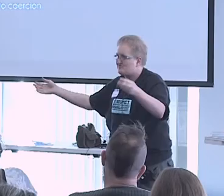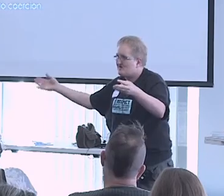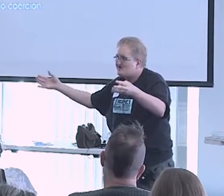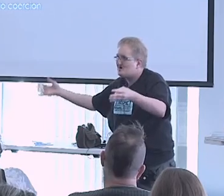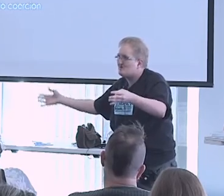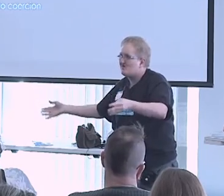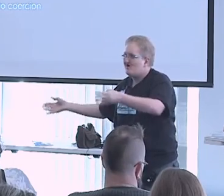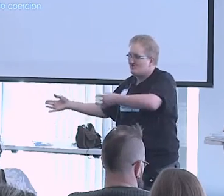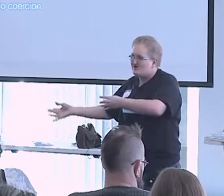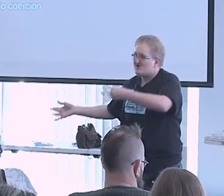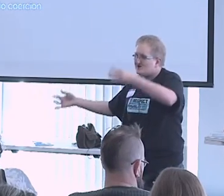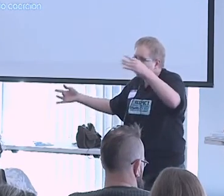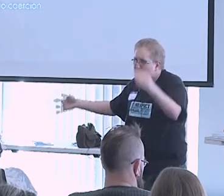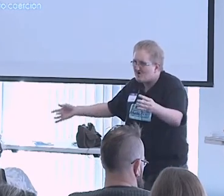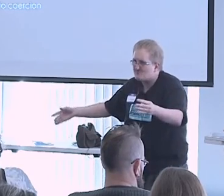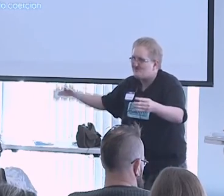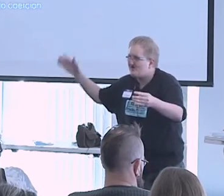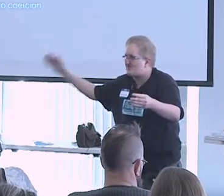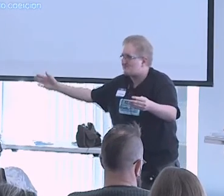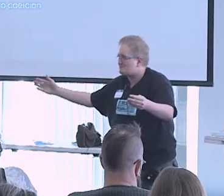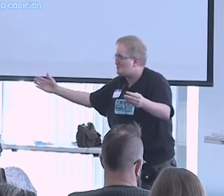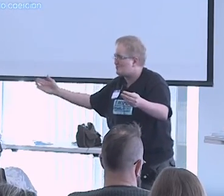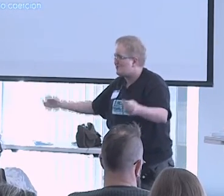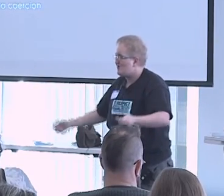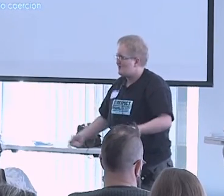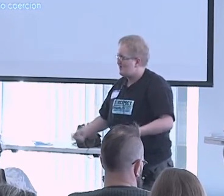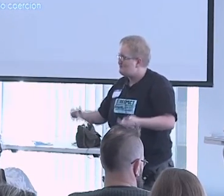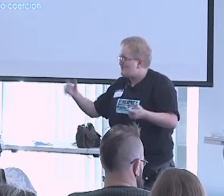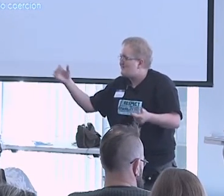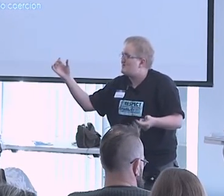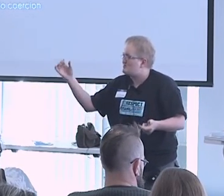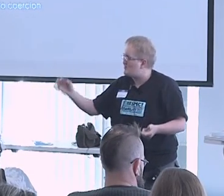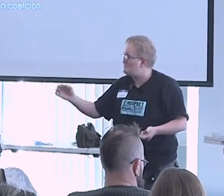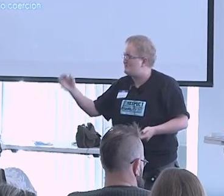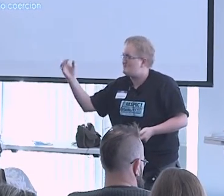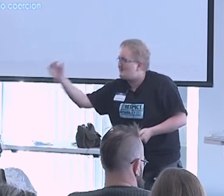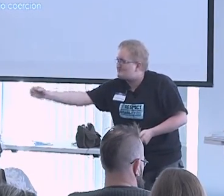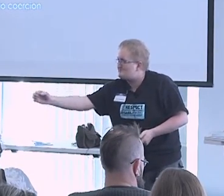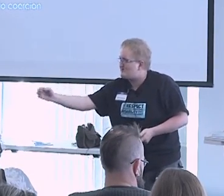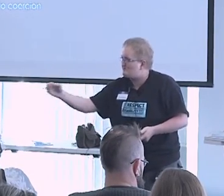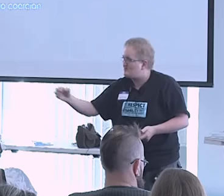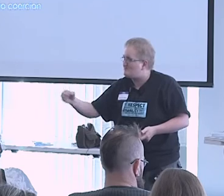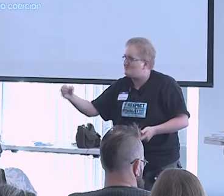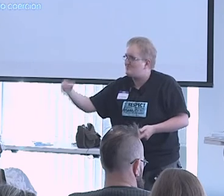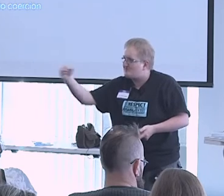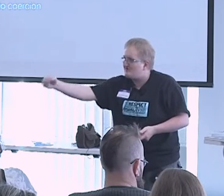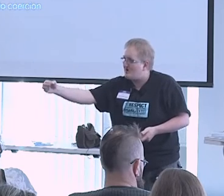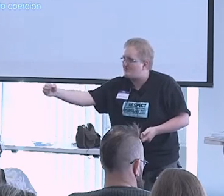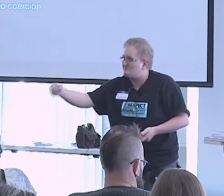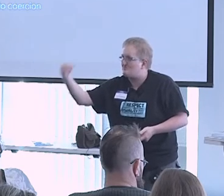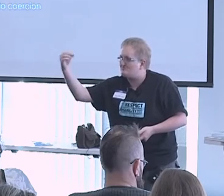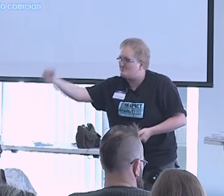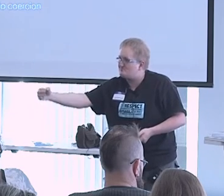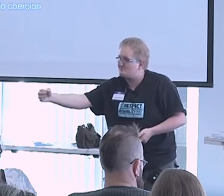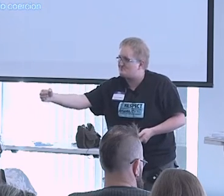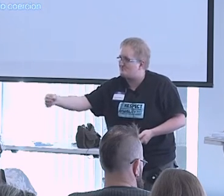This idea of you can't have autonomy and support. If you're having a crisis, you have to check yourself into a psych hospital, an emergency room.